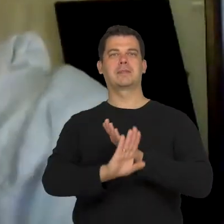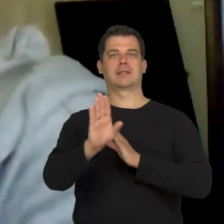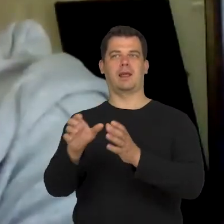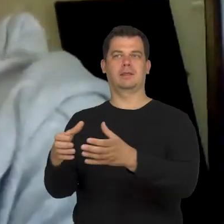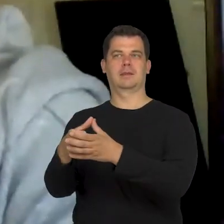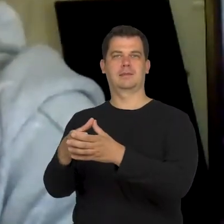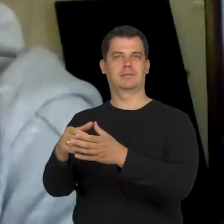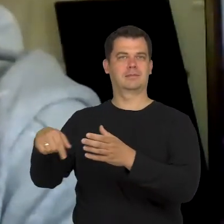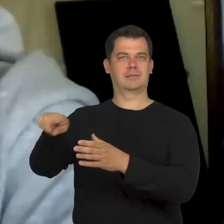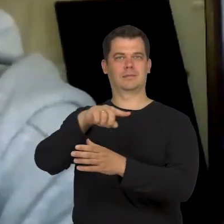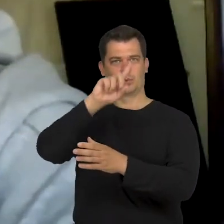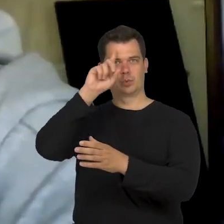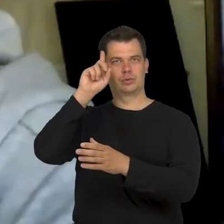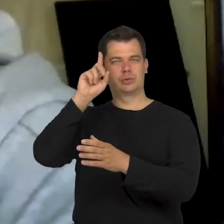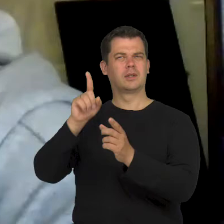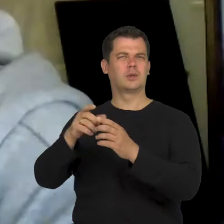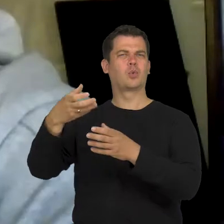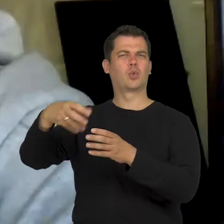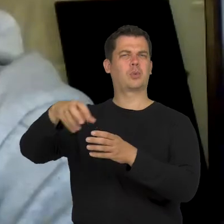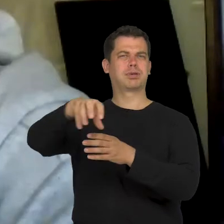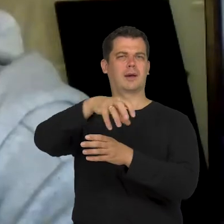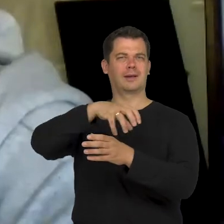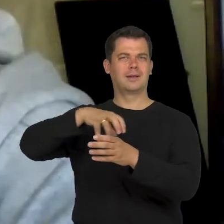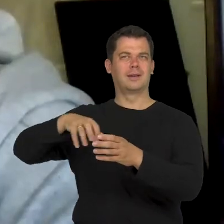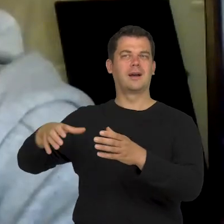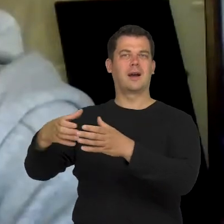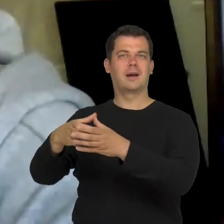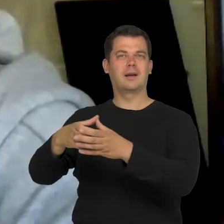but also artistic groups,